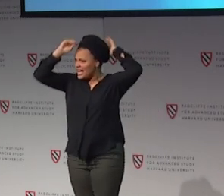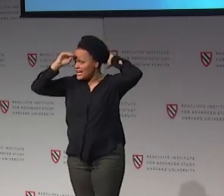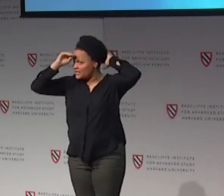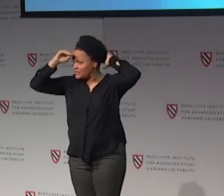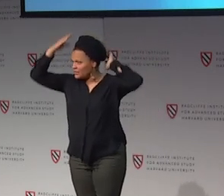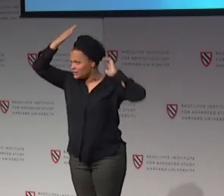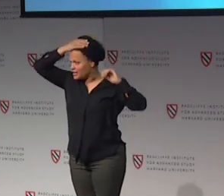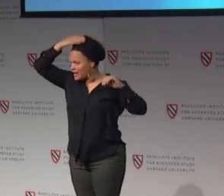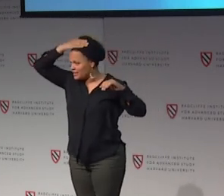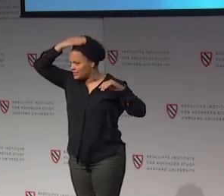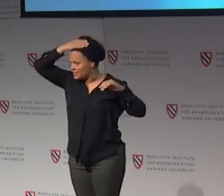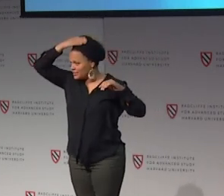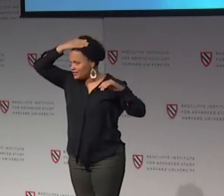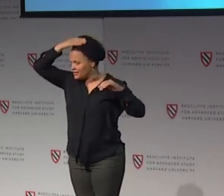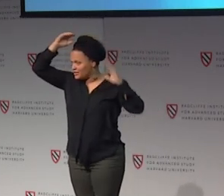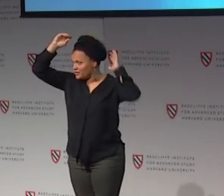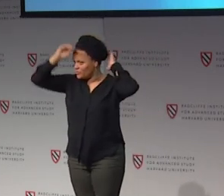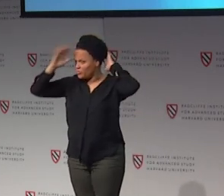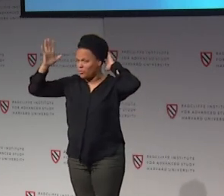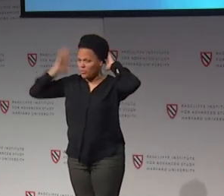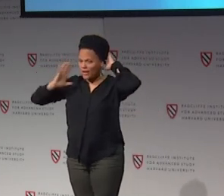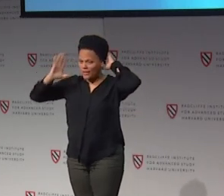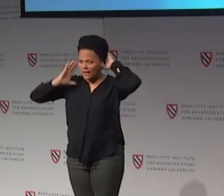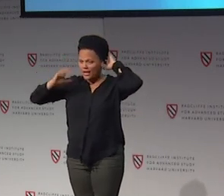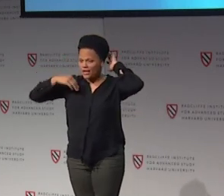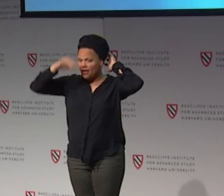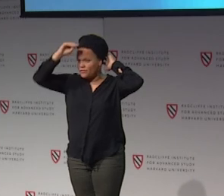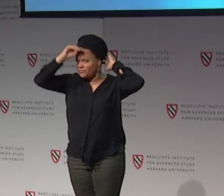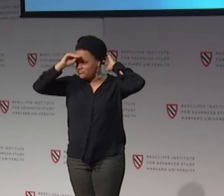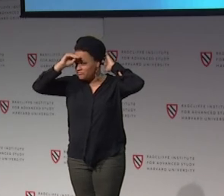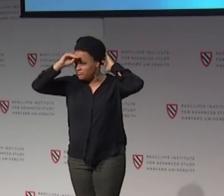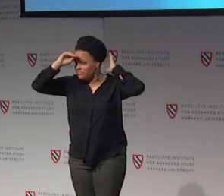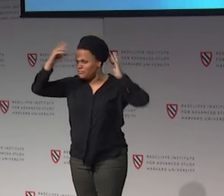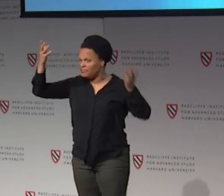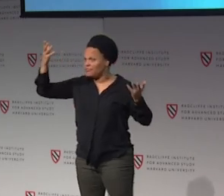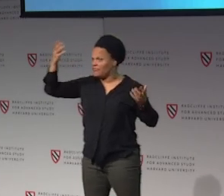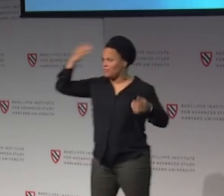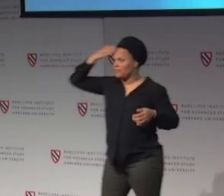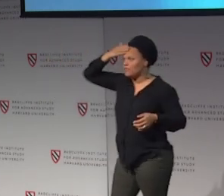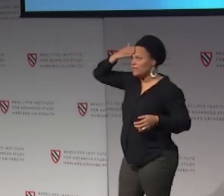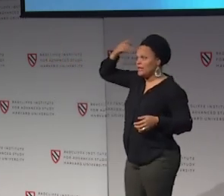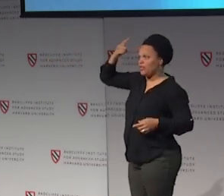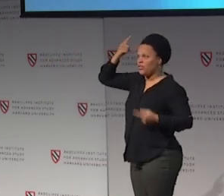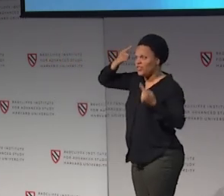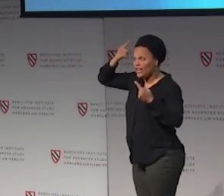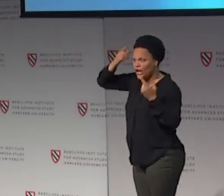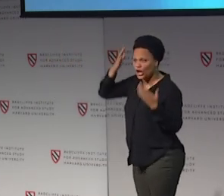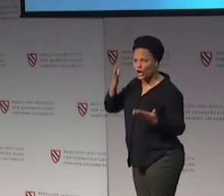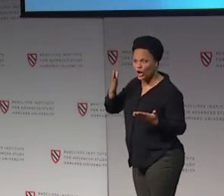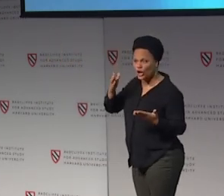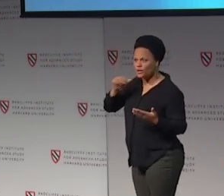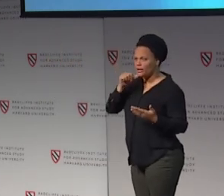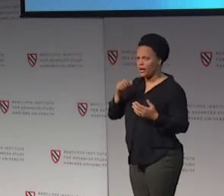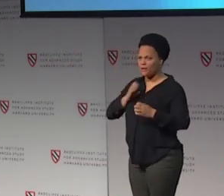Hats. OK. Yeah. So back in time where gentlemen were wearing hats.